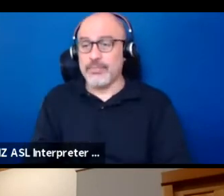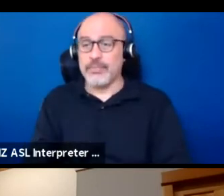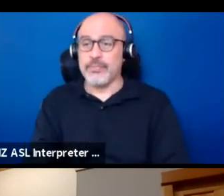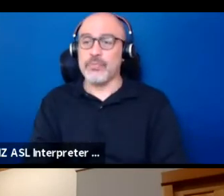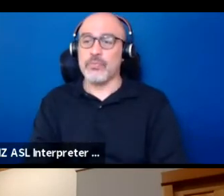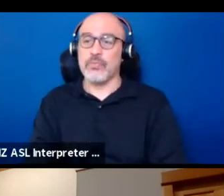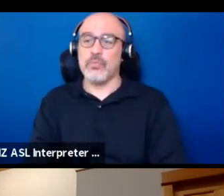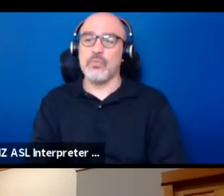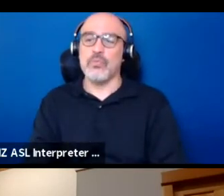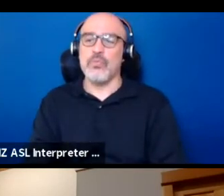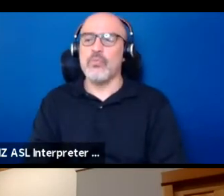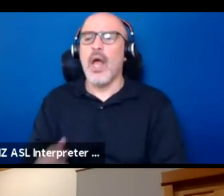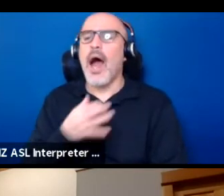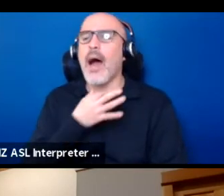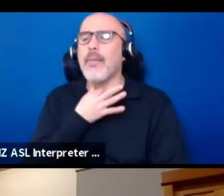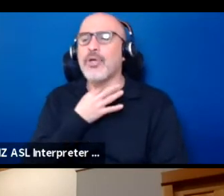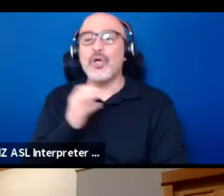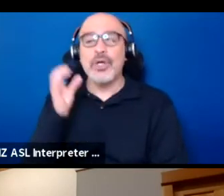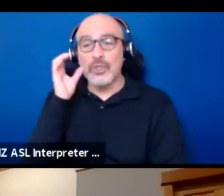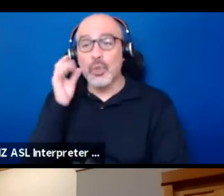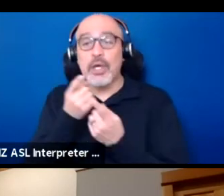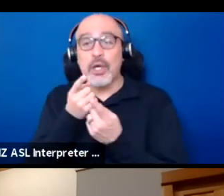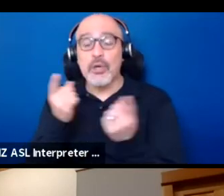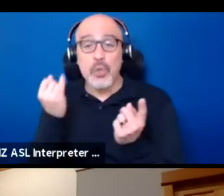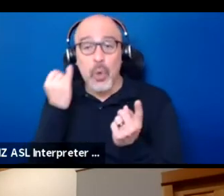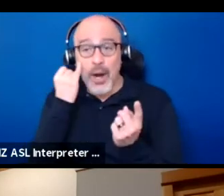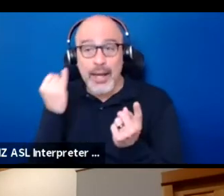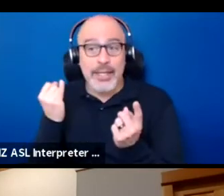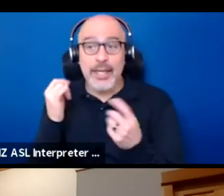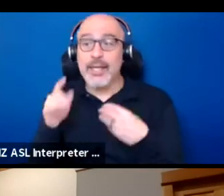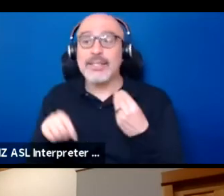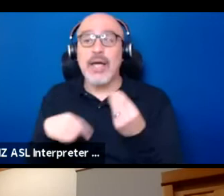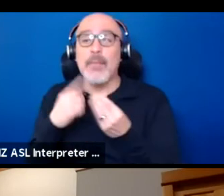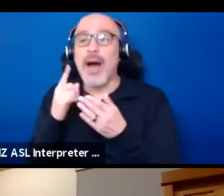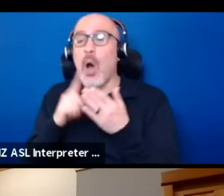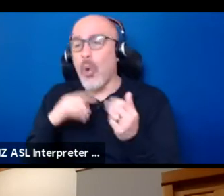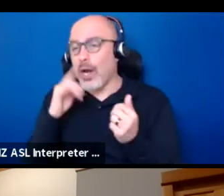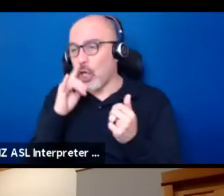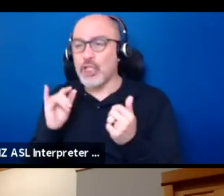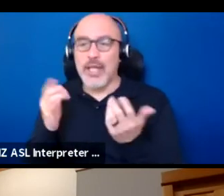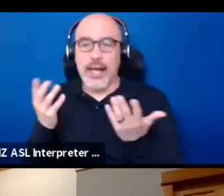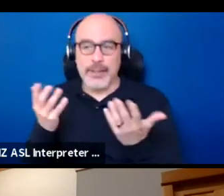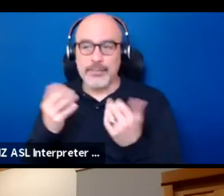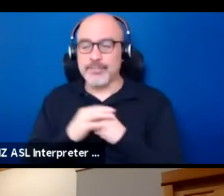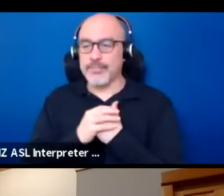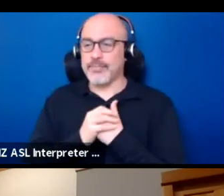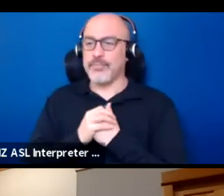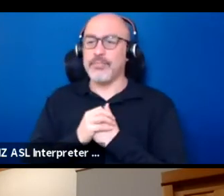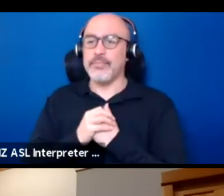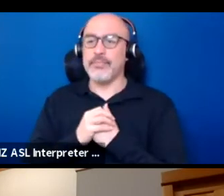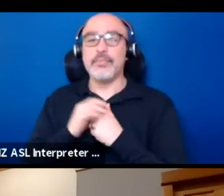So I'm curious to hear your ideas about what that would look like. Neemah.